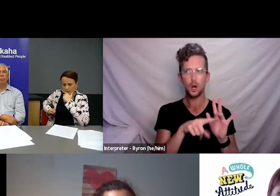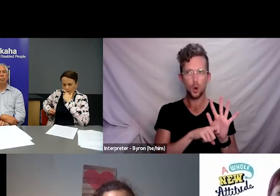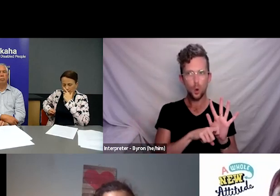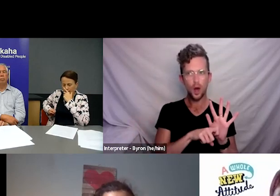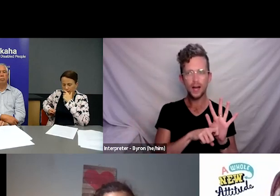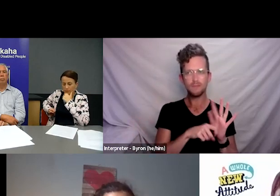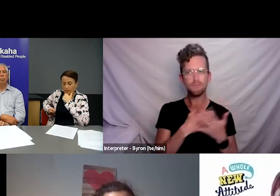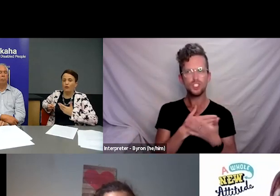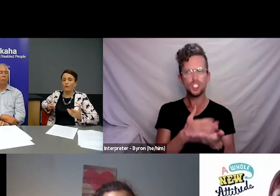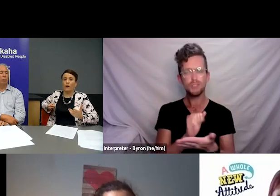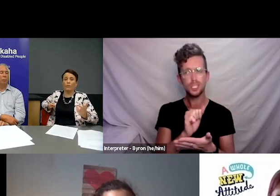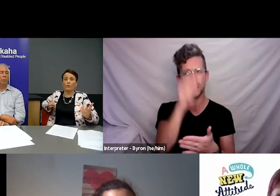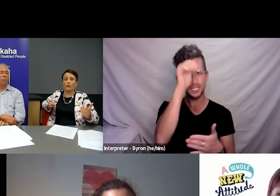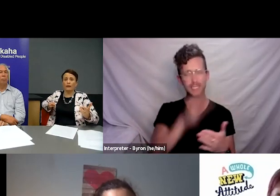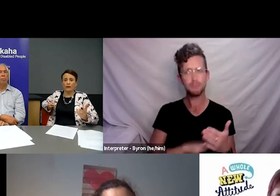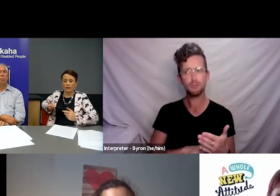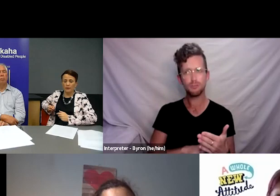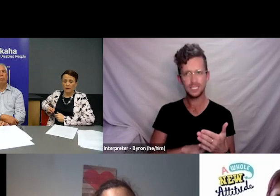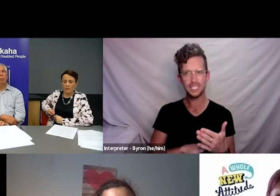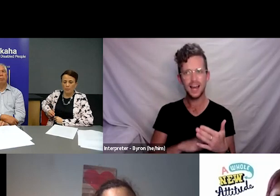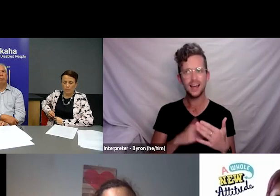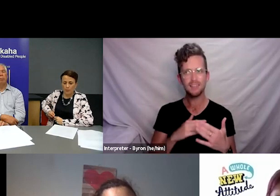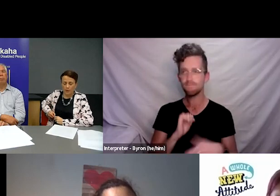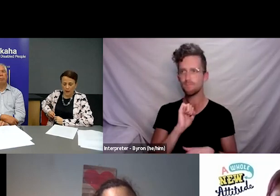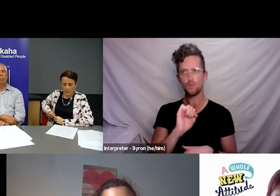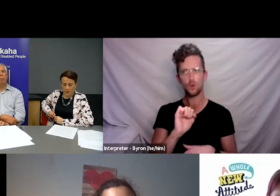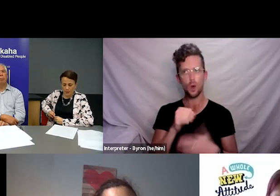and thank you for the help that you’re clearly providing people.